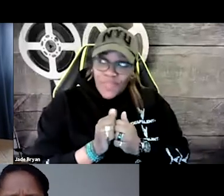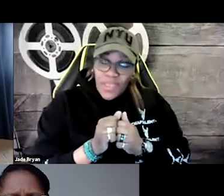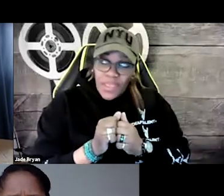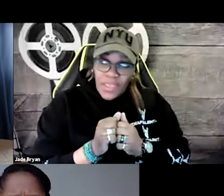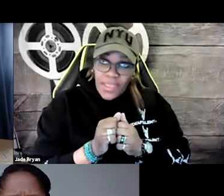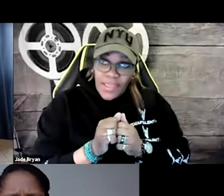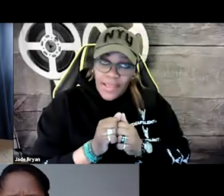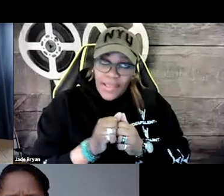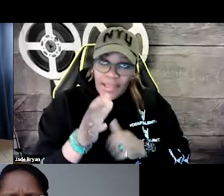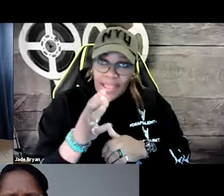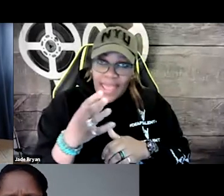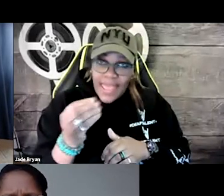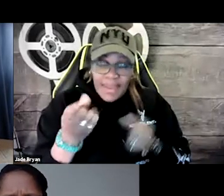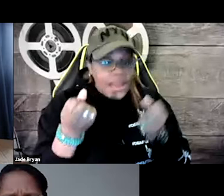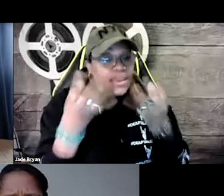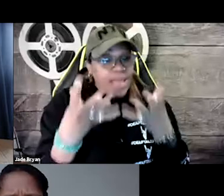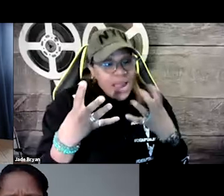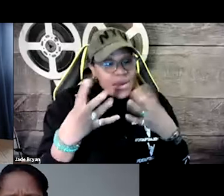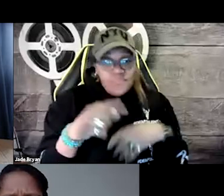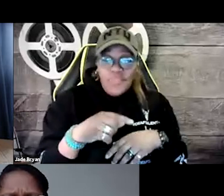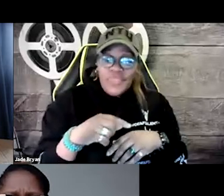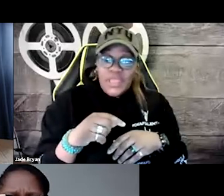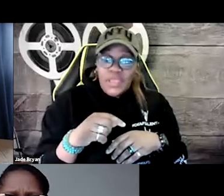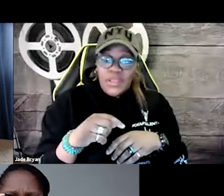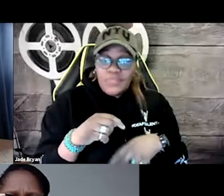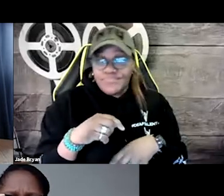Sure. So when you're dealing with music,